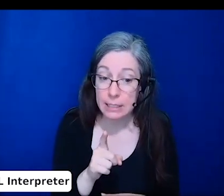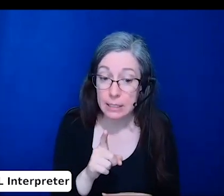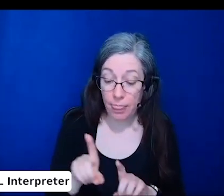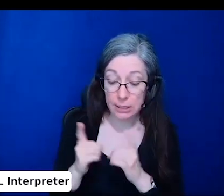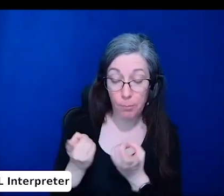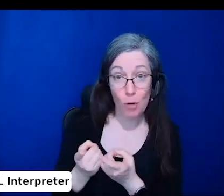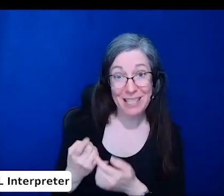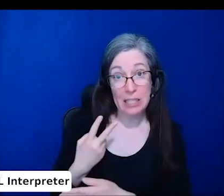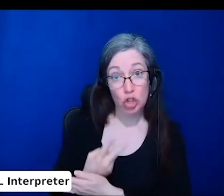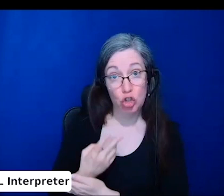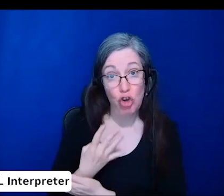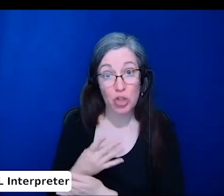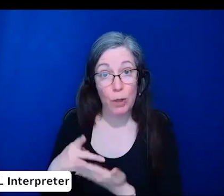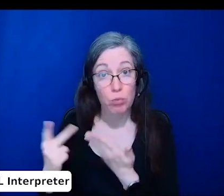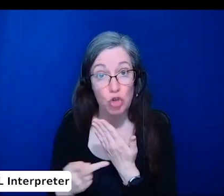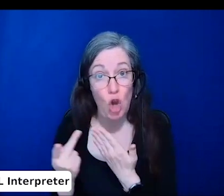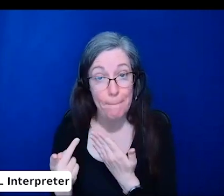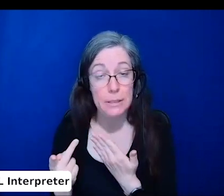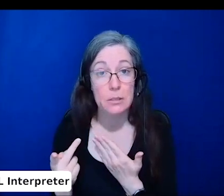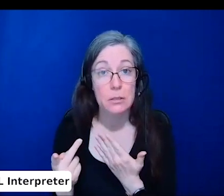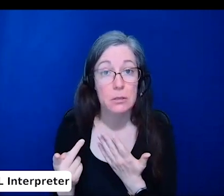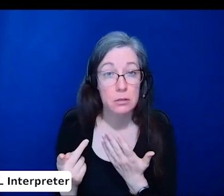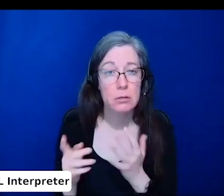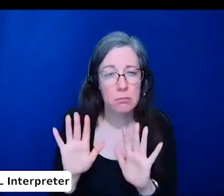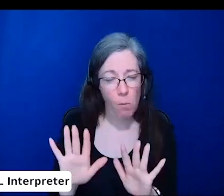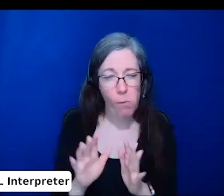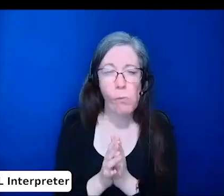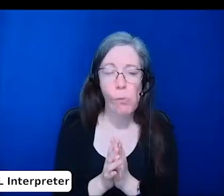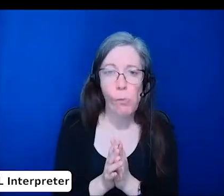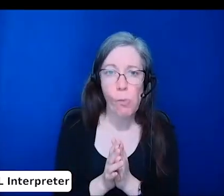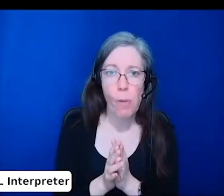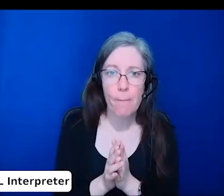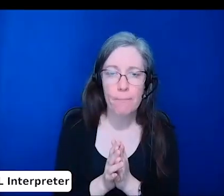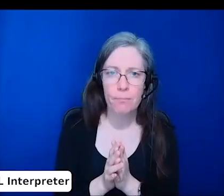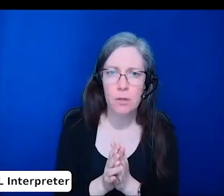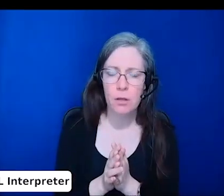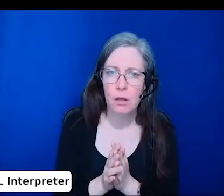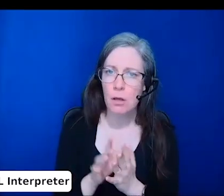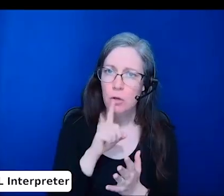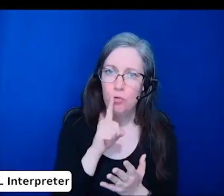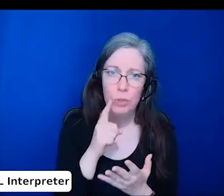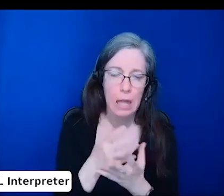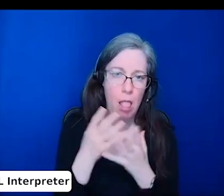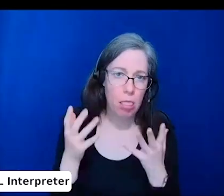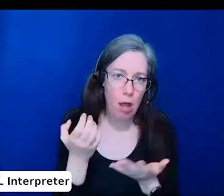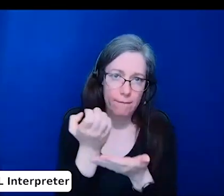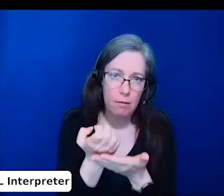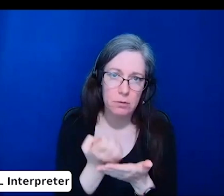I think there's a growing value of evidence that supports the idea that when people with disabilities